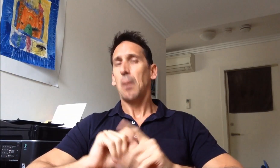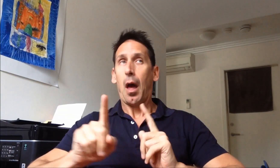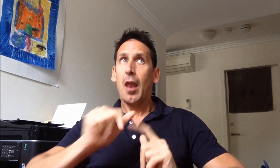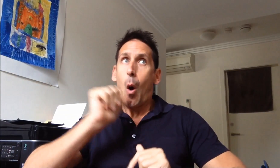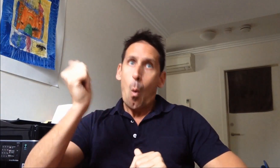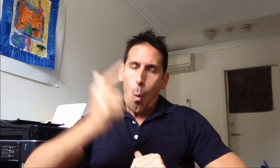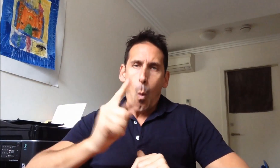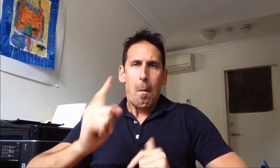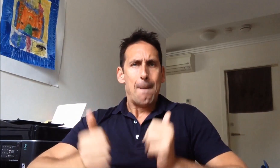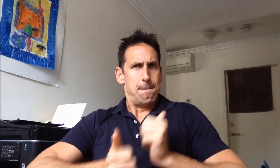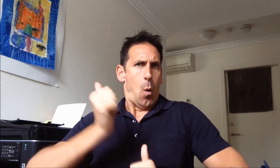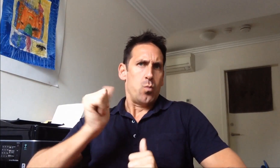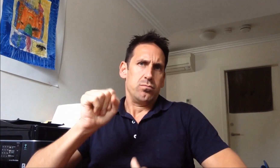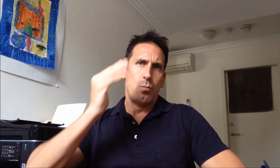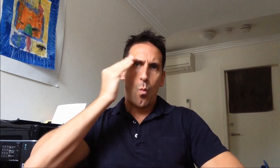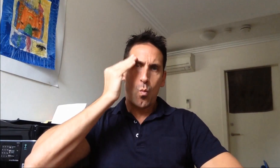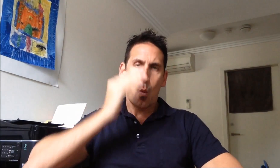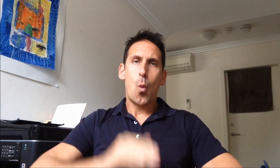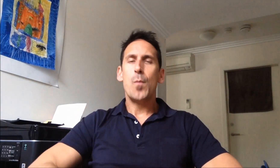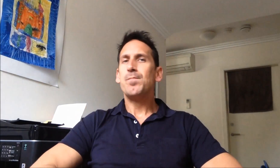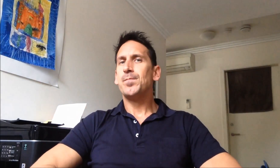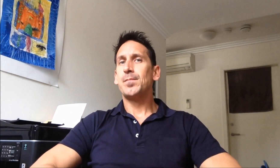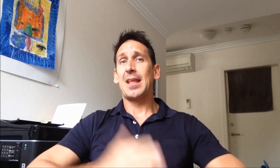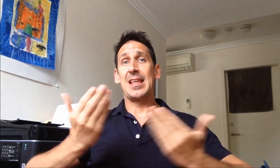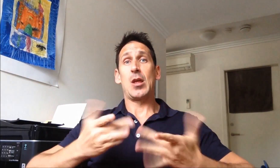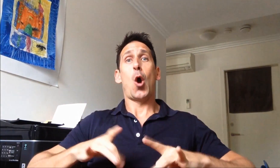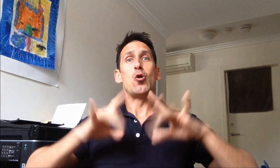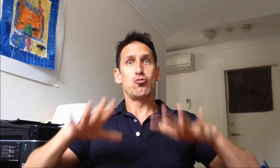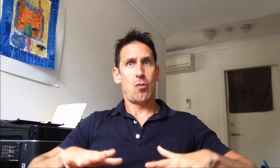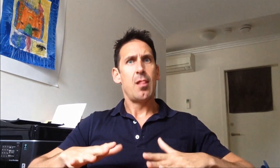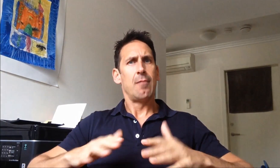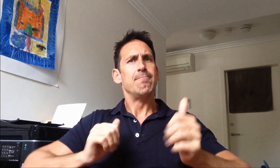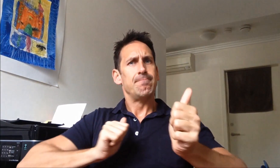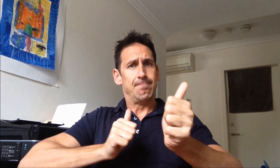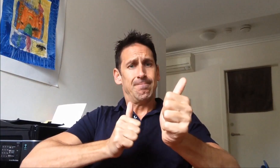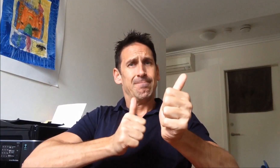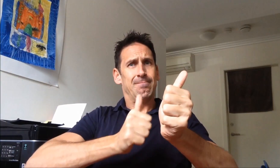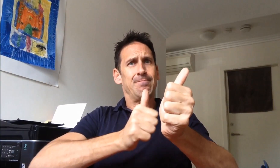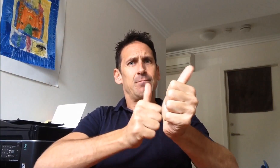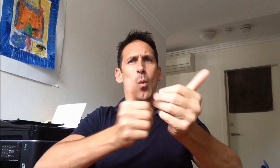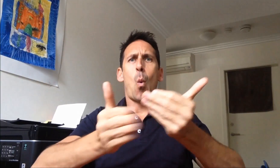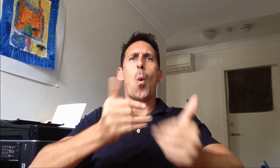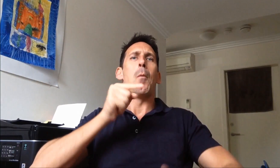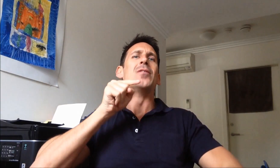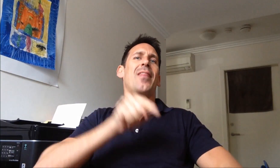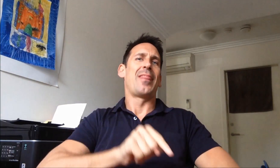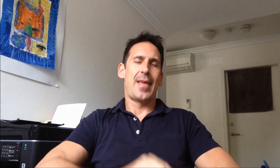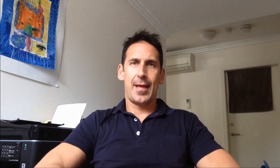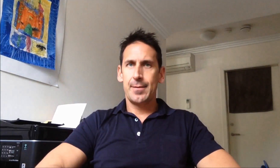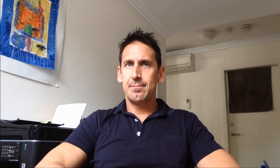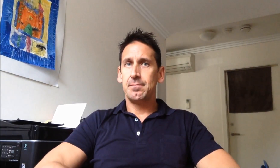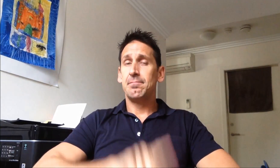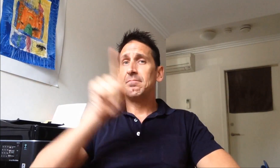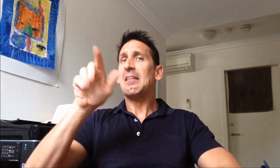I know it's not quite all channels, but most have captions. We are not far behind in Australia. We're almost there.